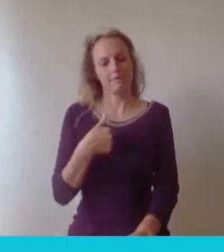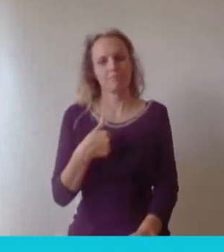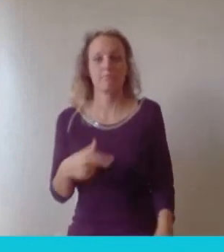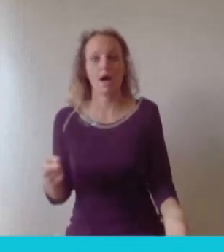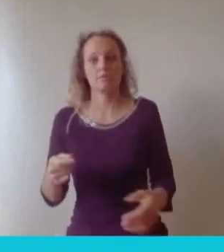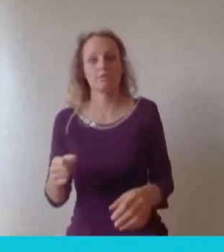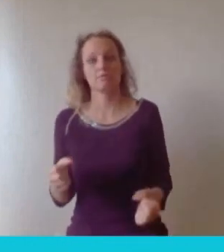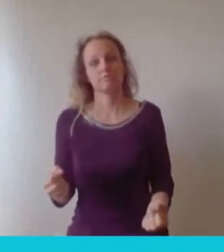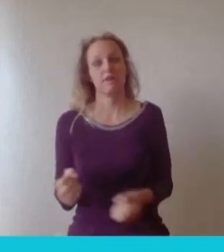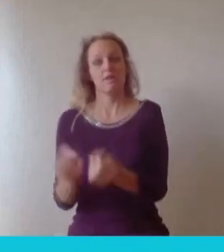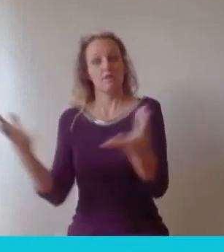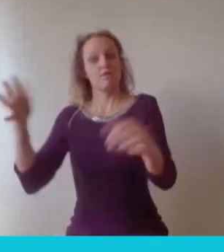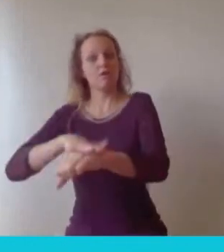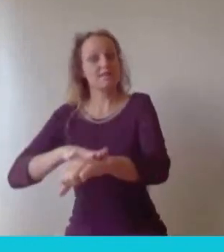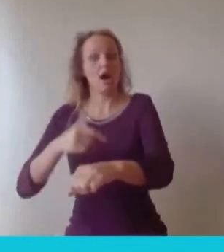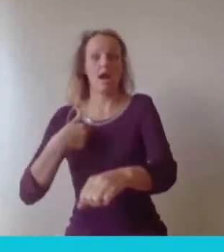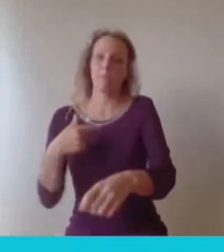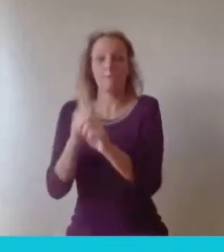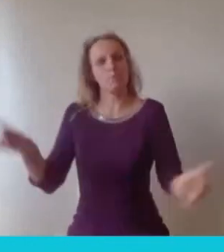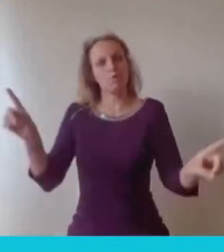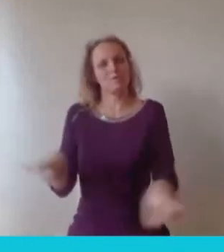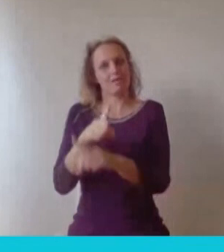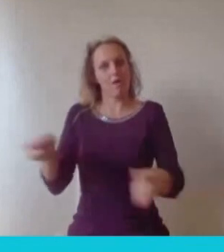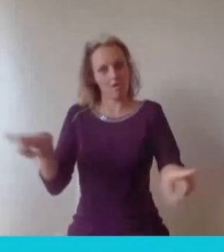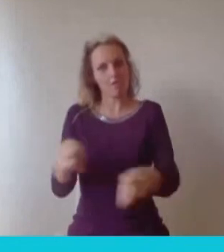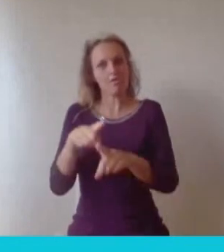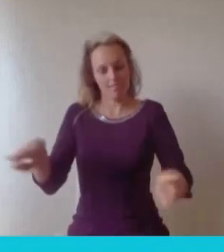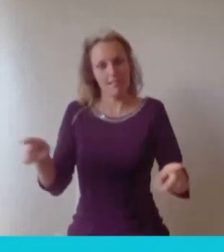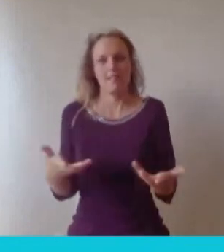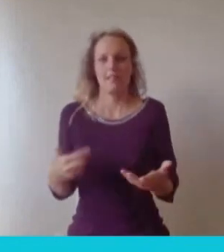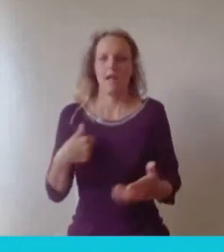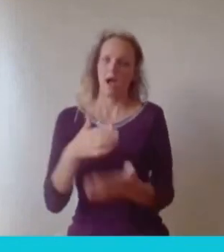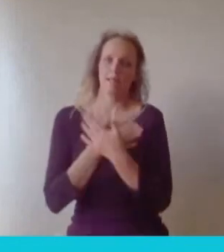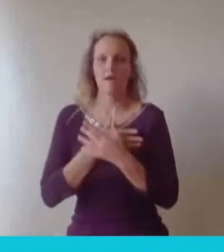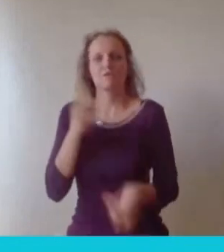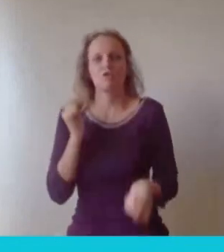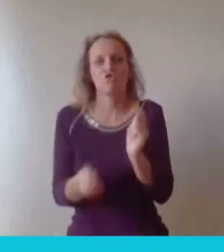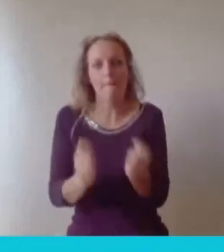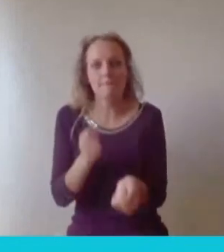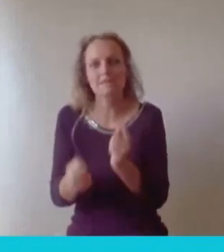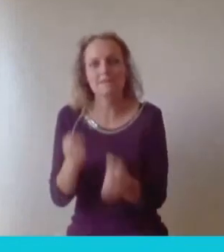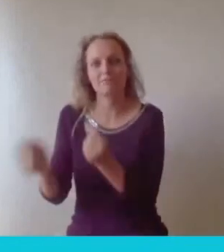instruments. I'm actually doing this talk from a piano. The wonderful upside of everyone being locked down,